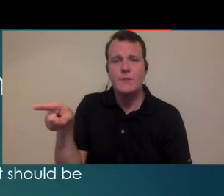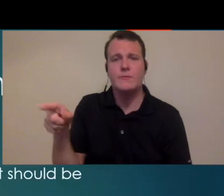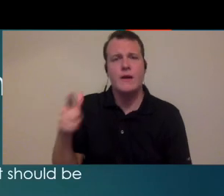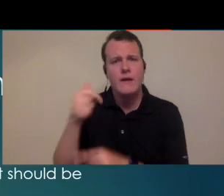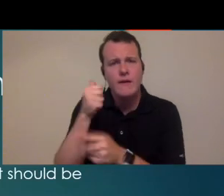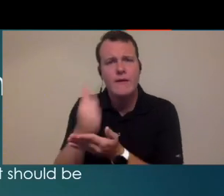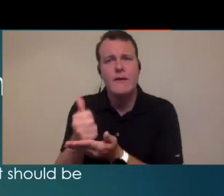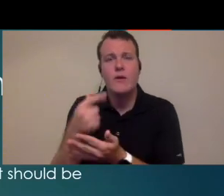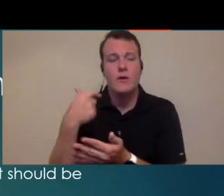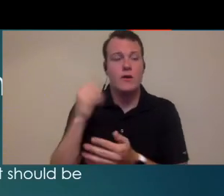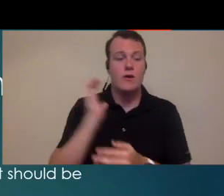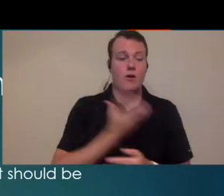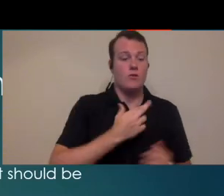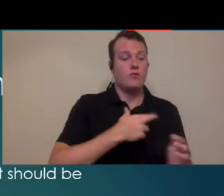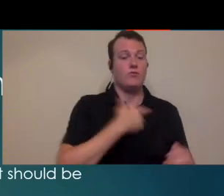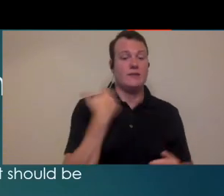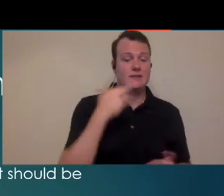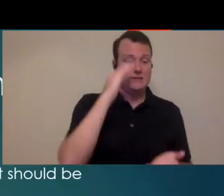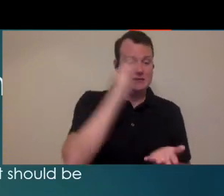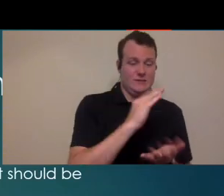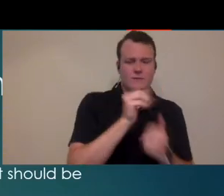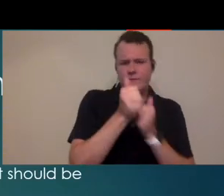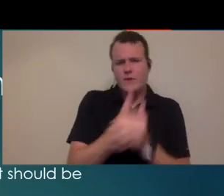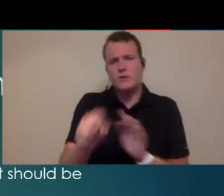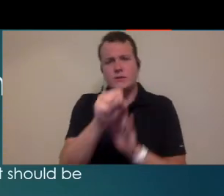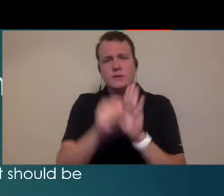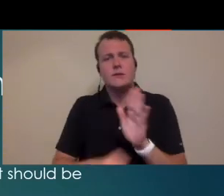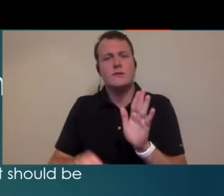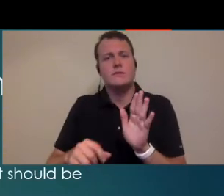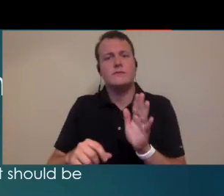the patient while we're minimizing the risk and following our state guidelines